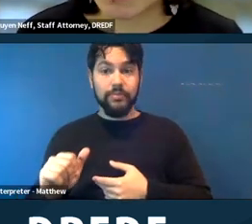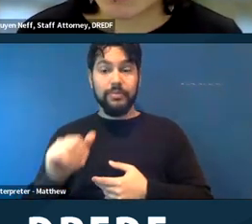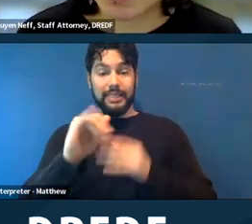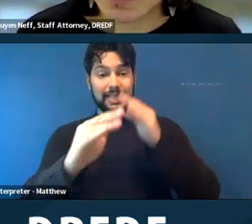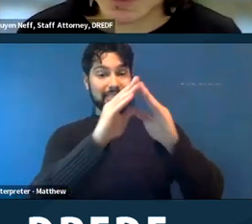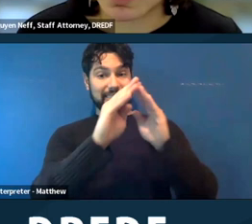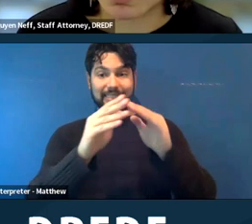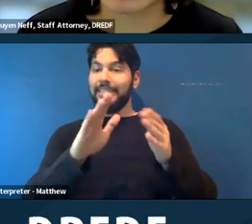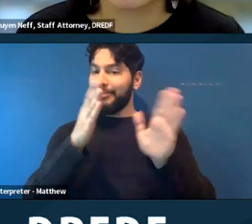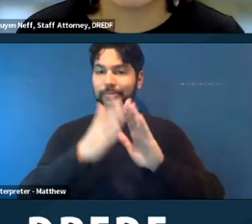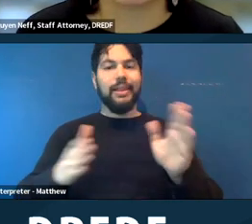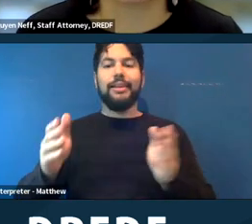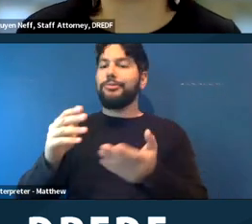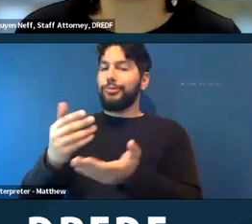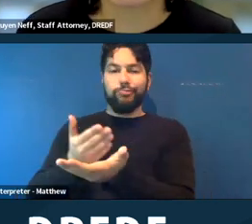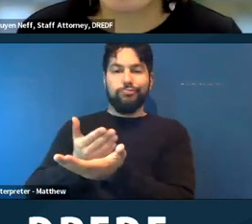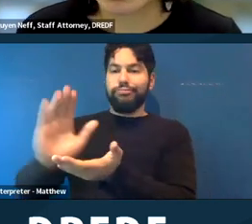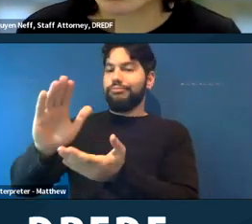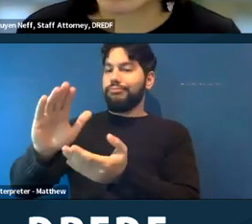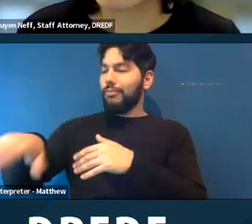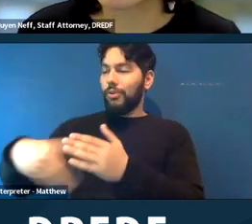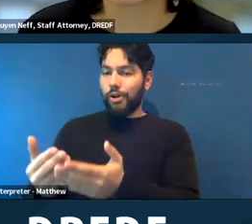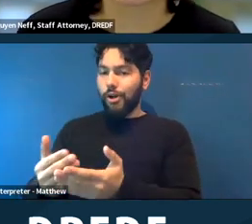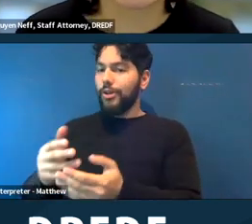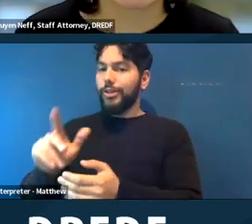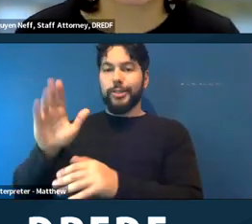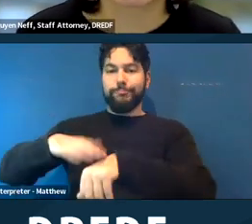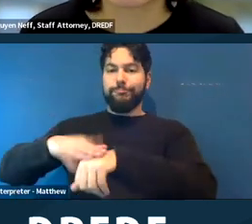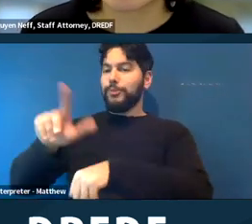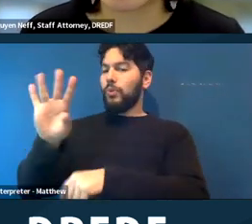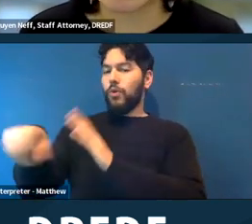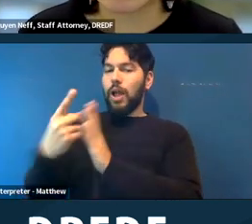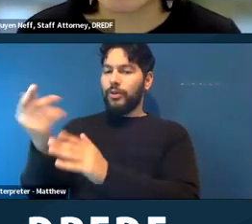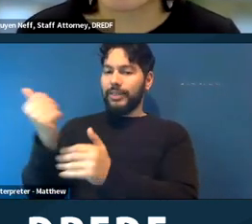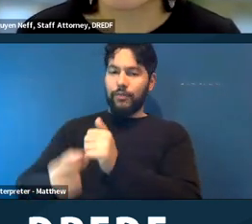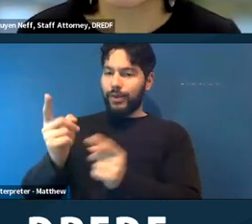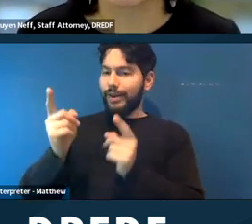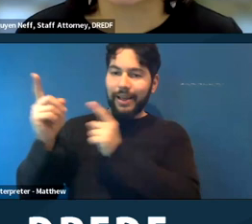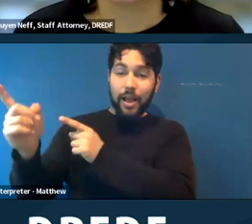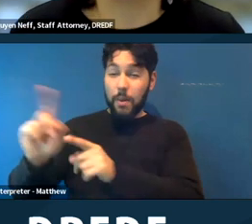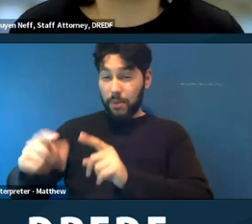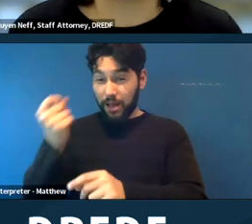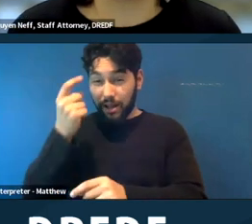to sweep them all and they've only given them 24 hours and everyone has a mobility disability,